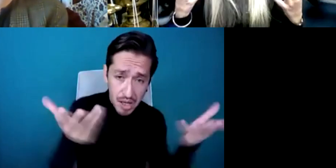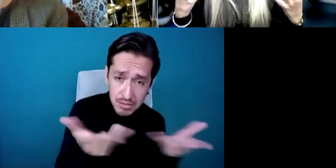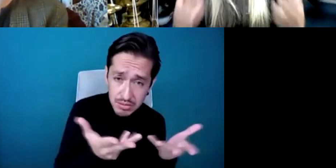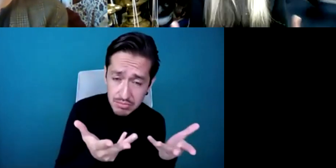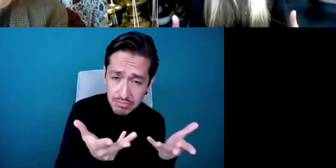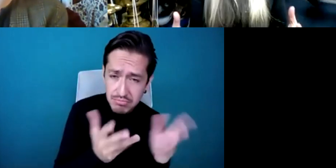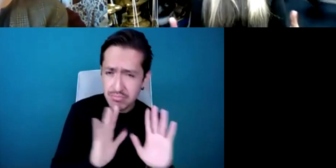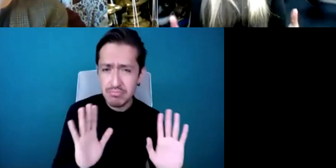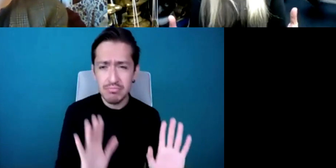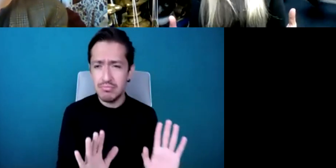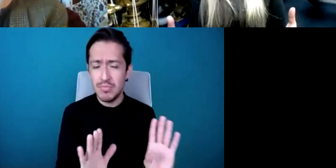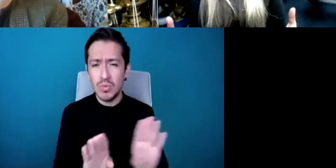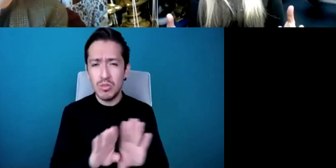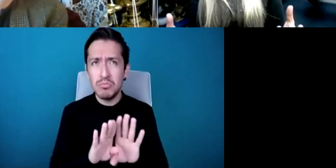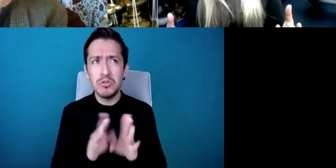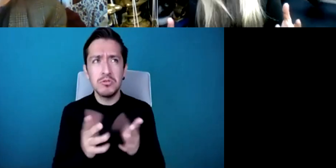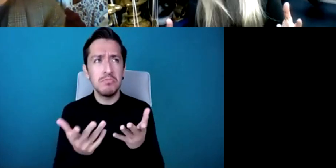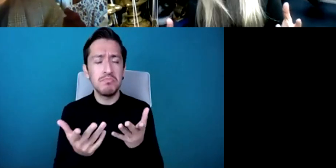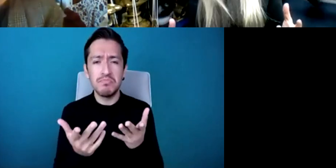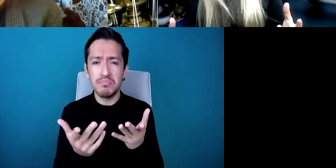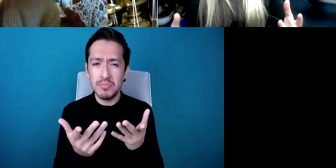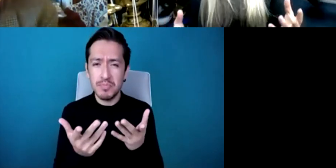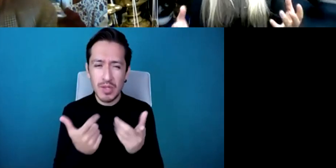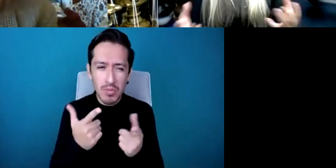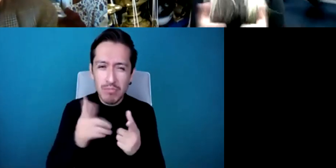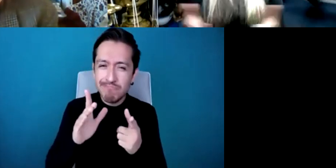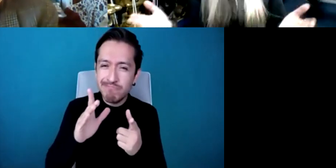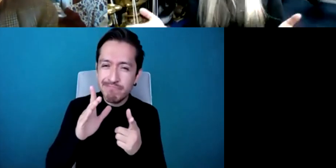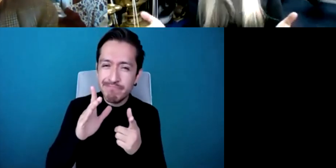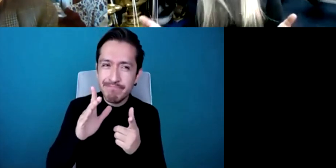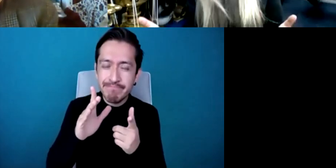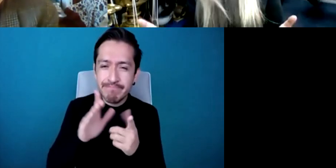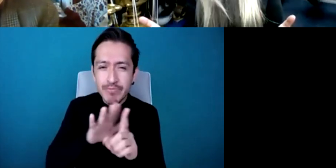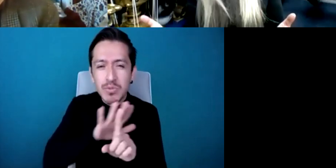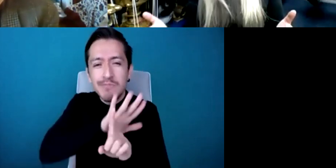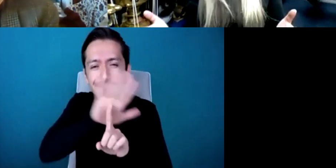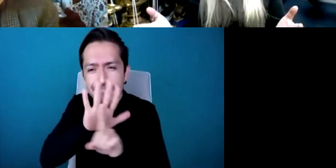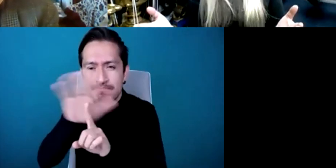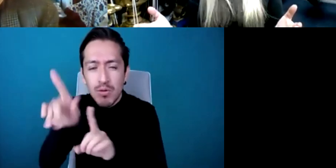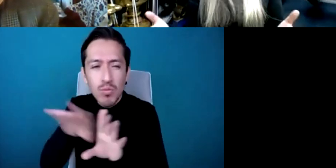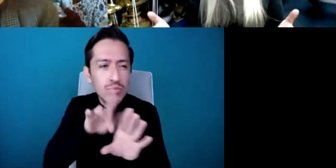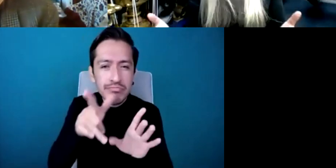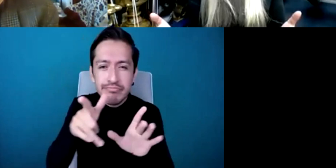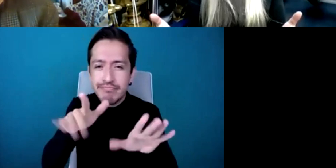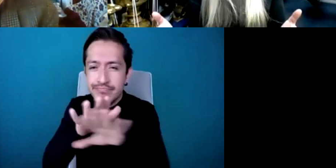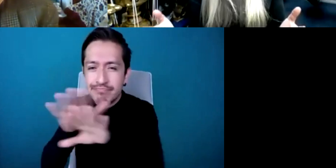a positive impact as possible and time is money at the end of the day with these organizations so,